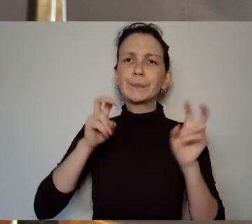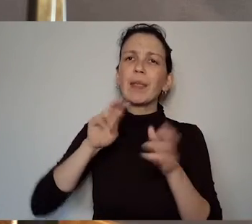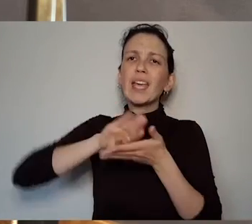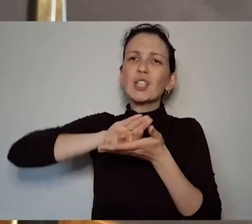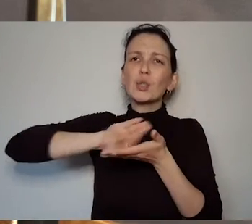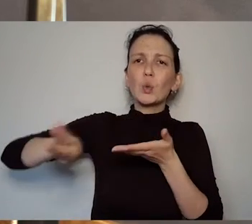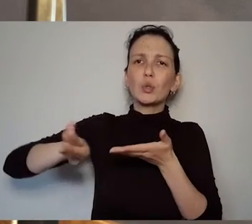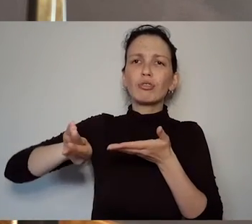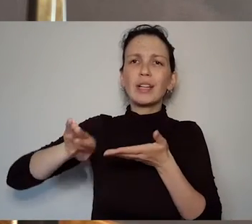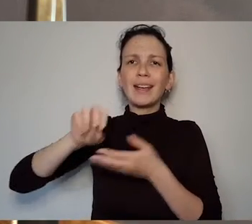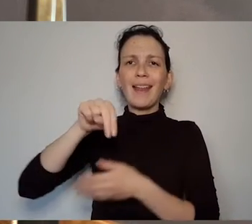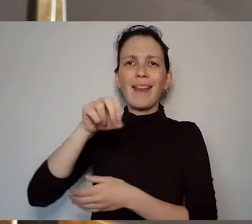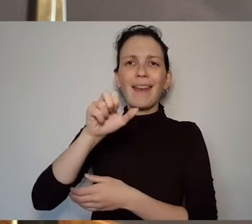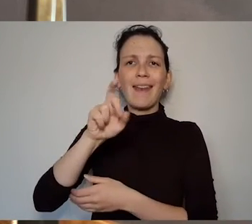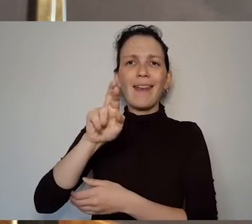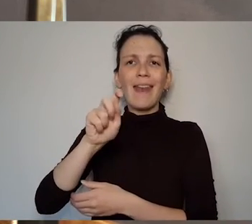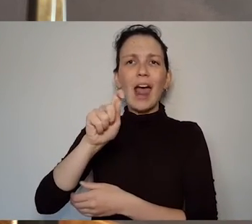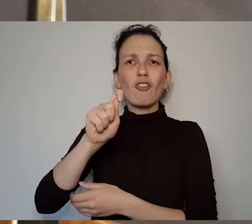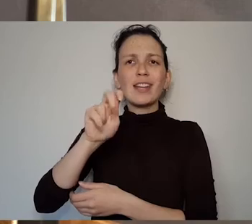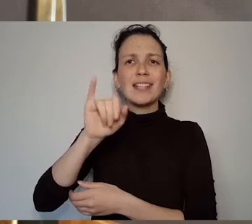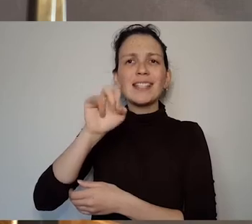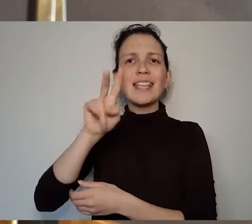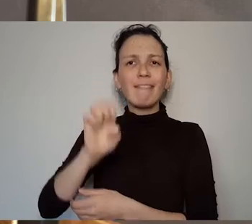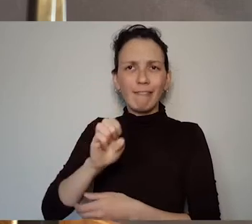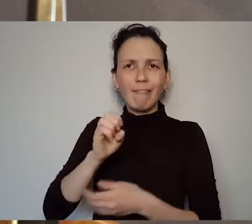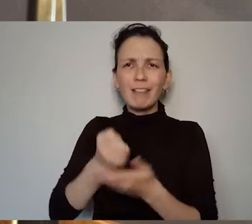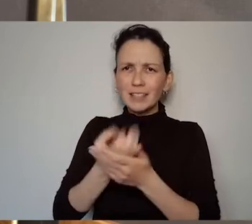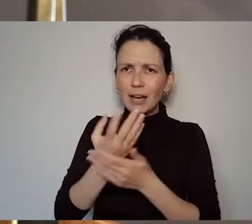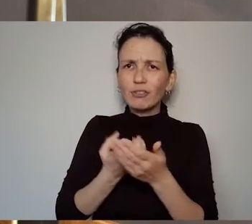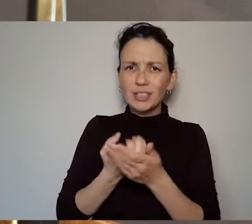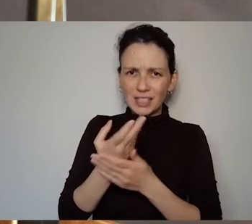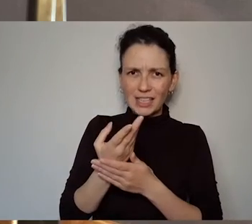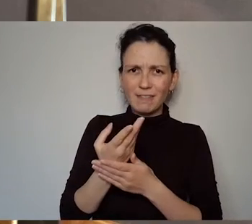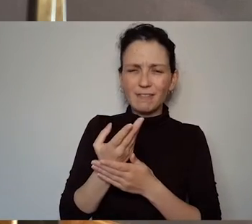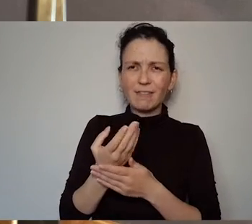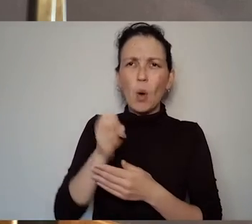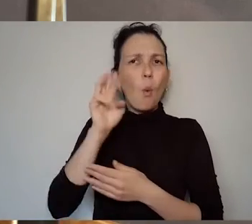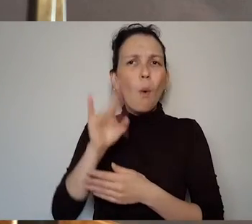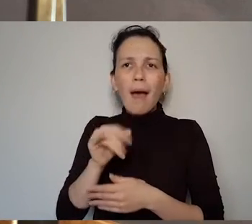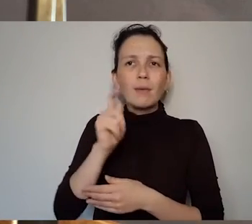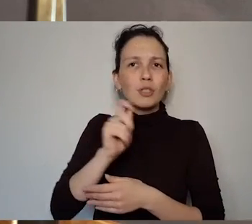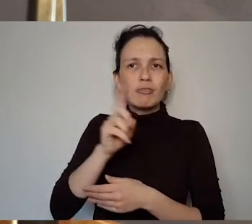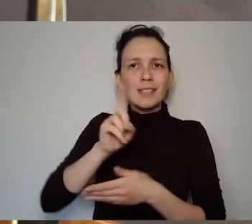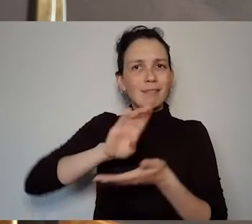And so one of the other projects that we're working on that helps us to think about that.